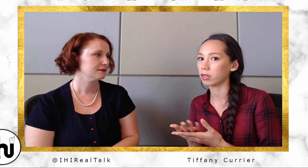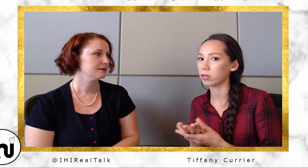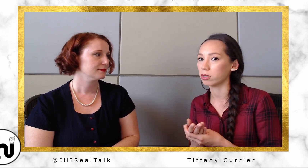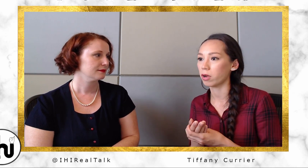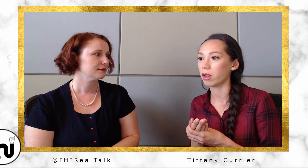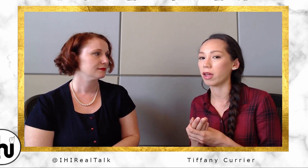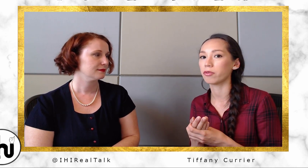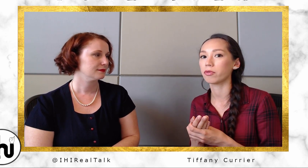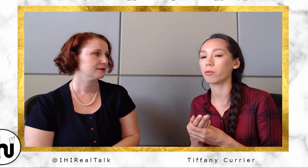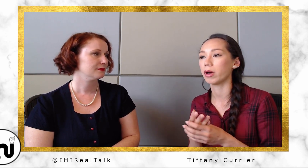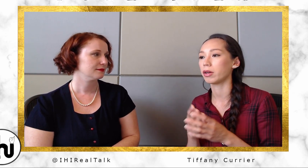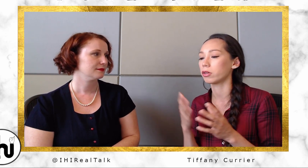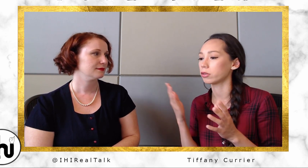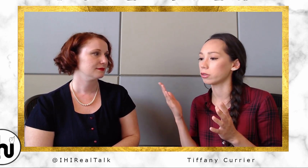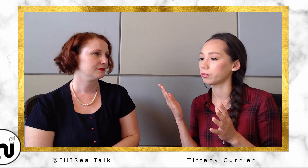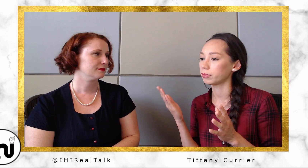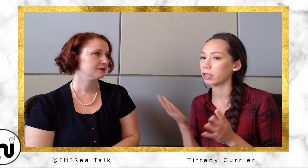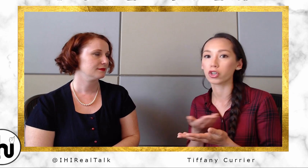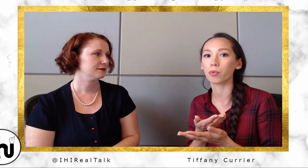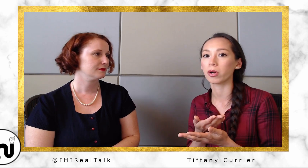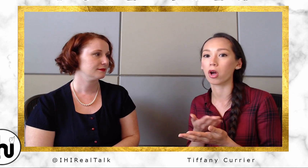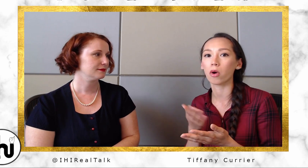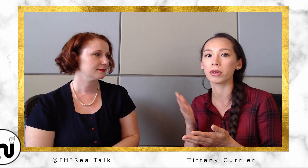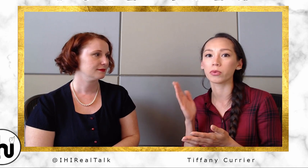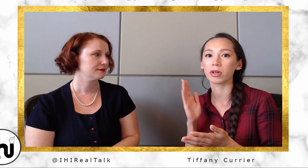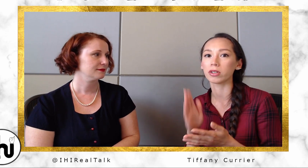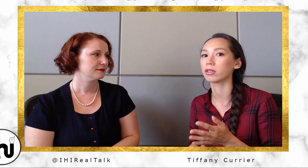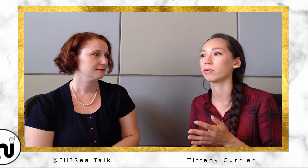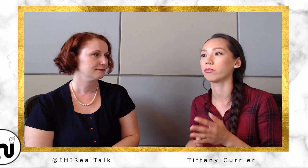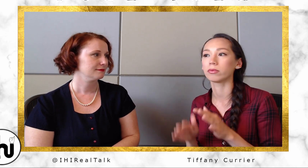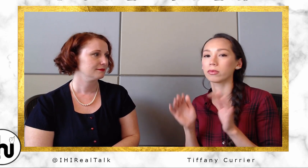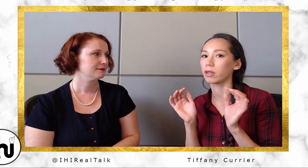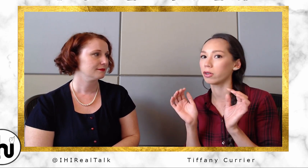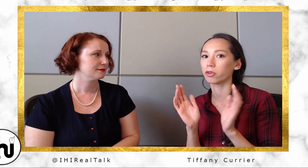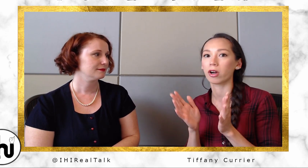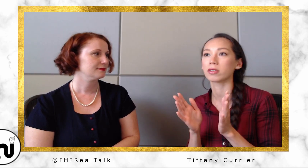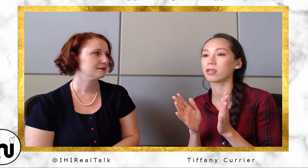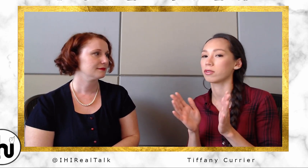years of my life. But interpreting always went into the little crevices of times